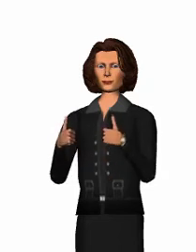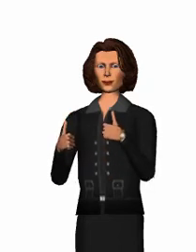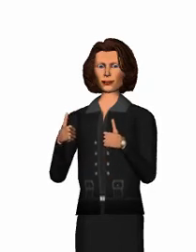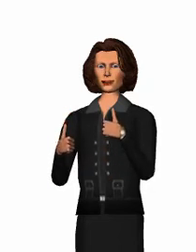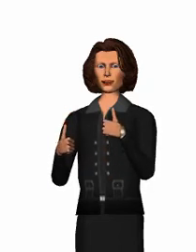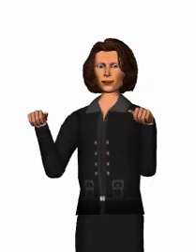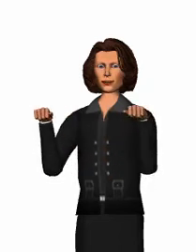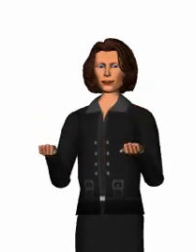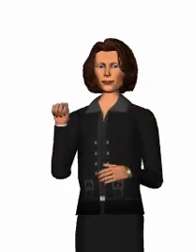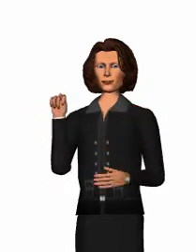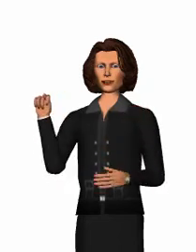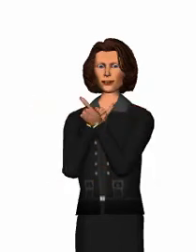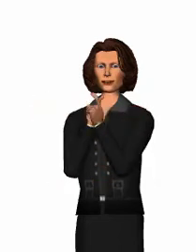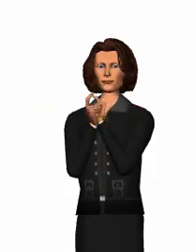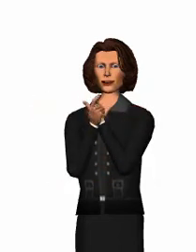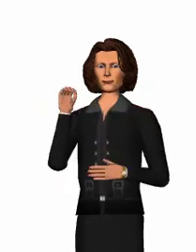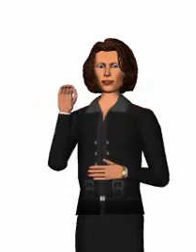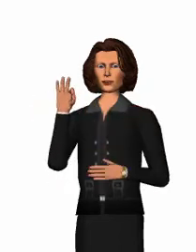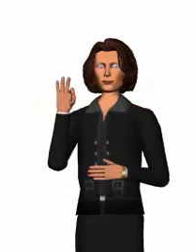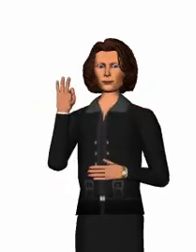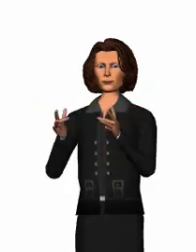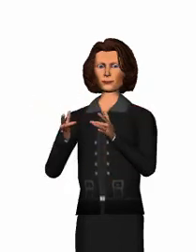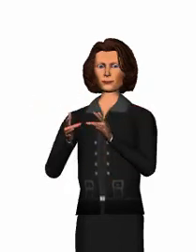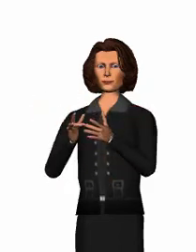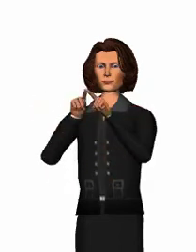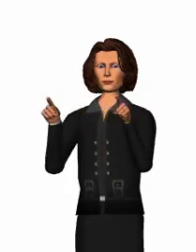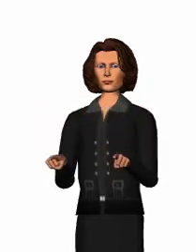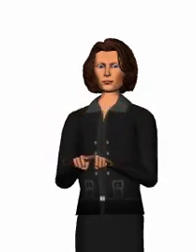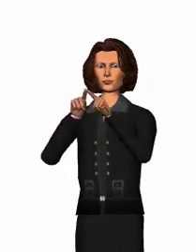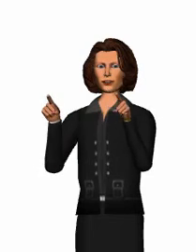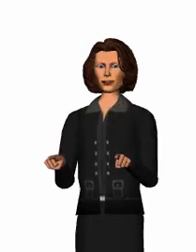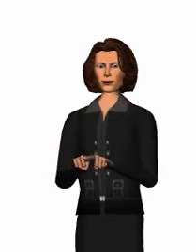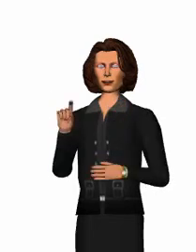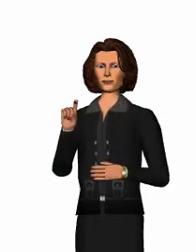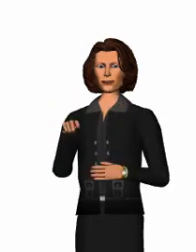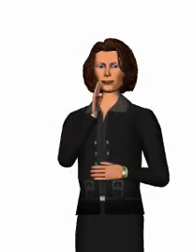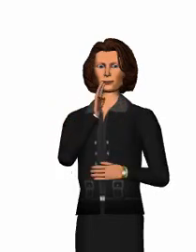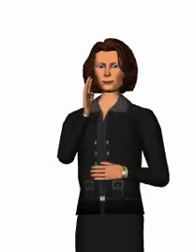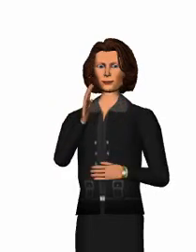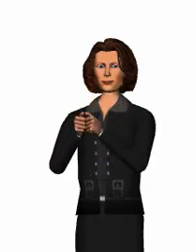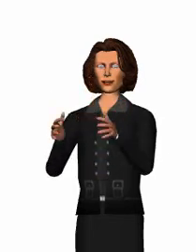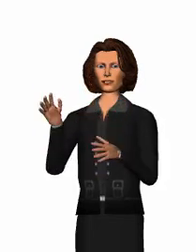which enables the adaptation of web pages should be expanded